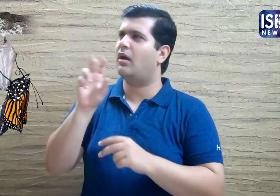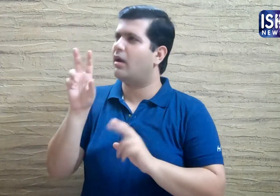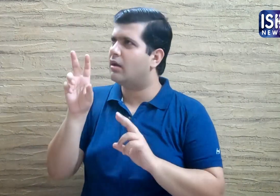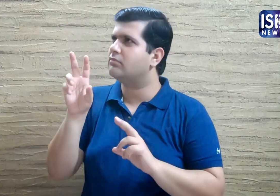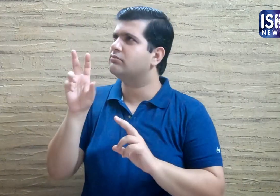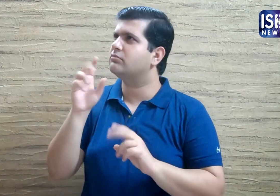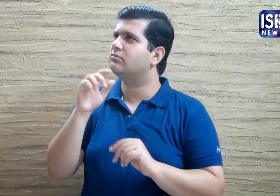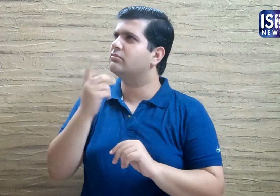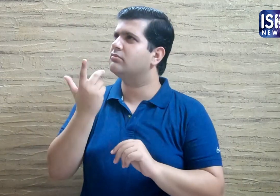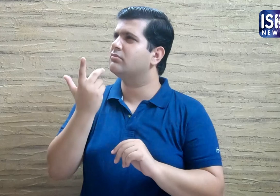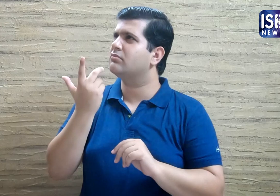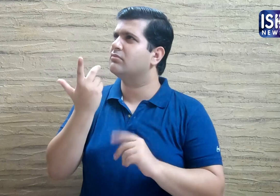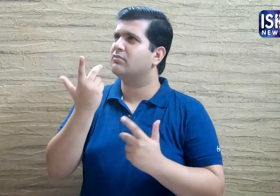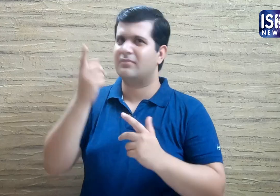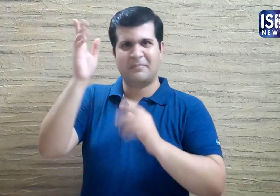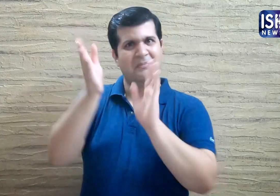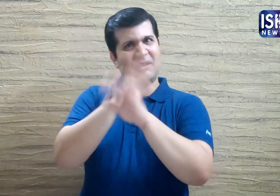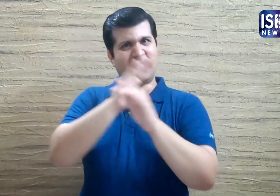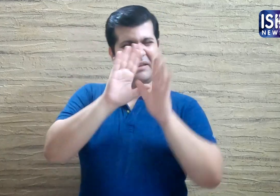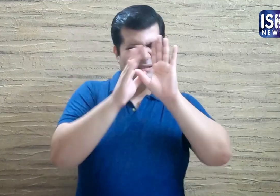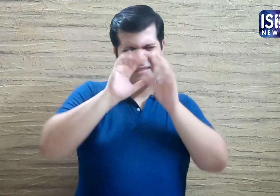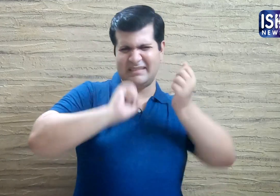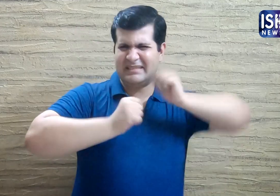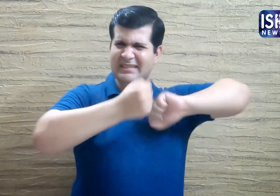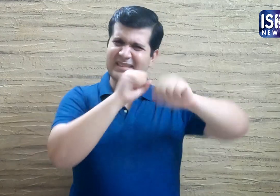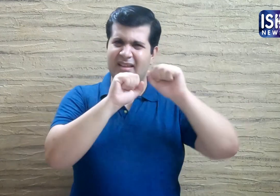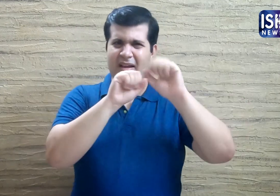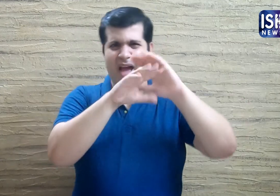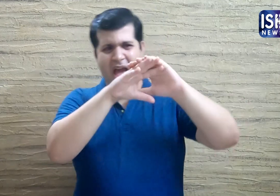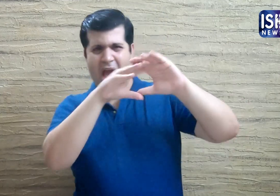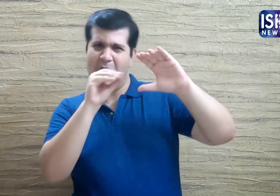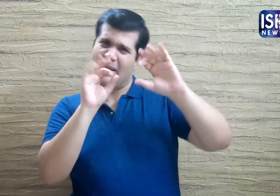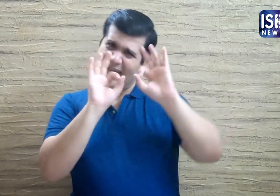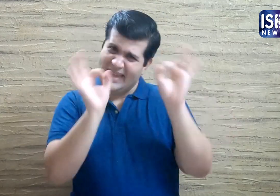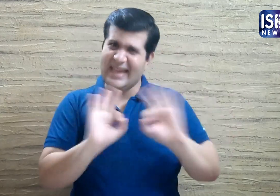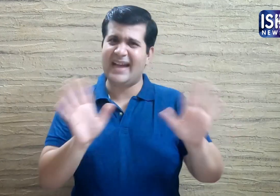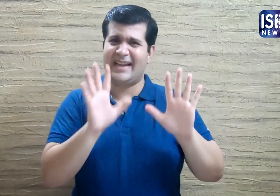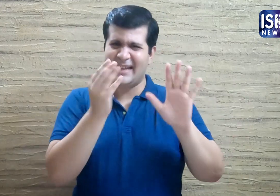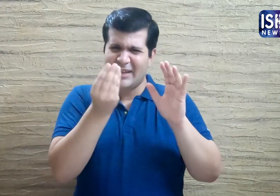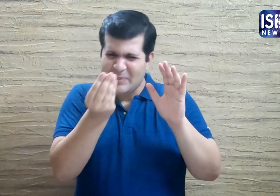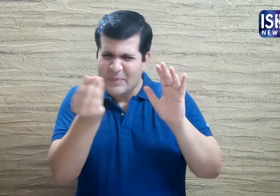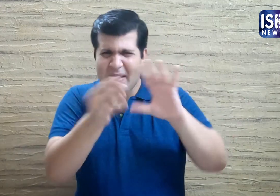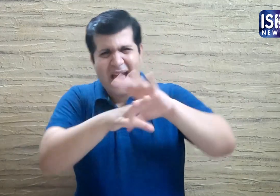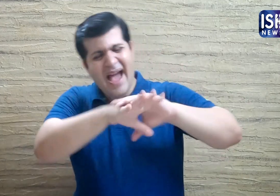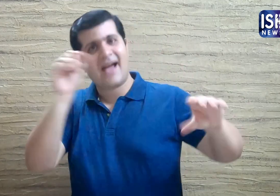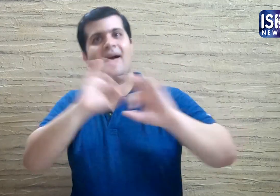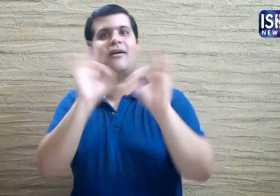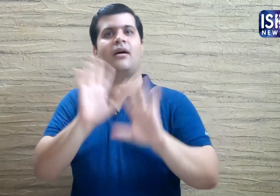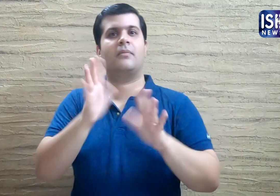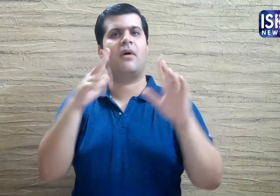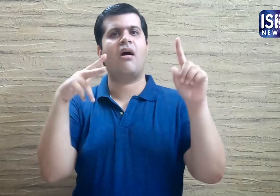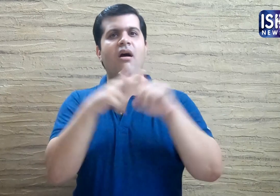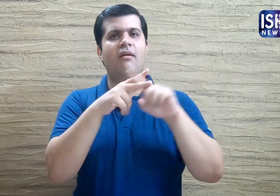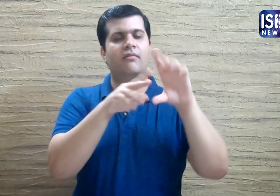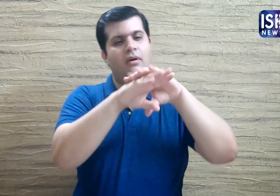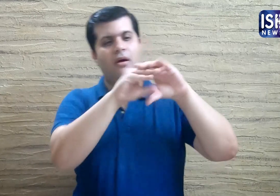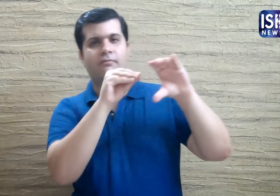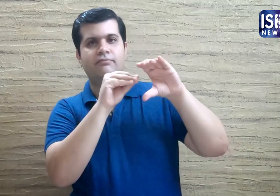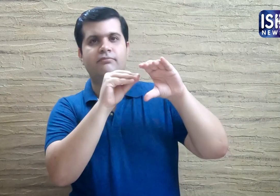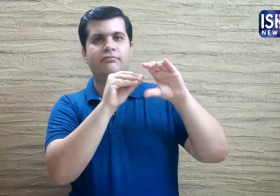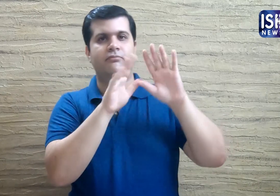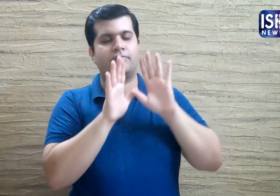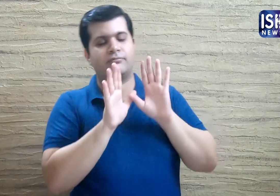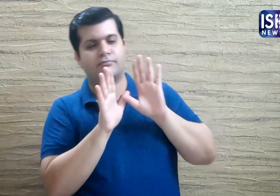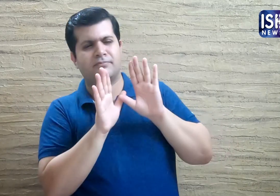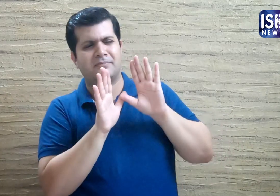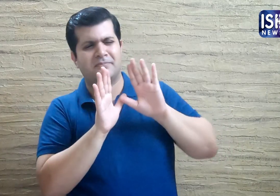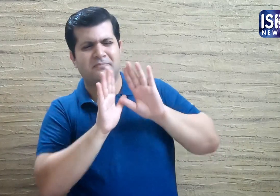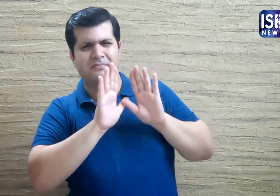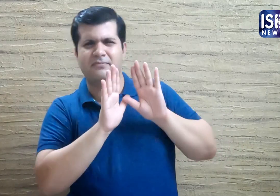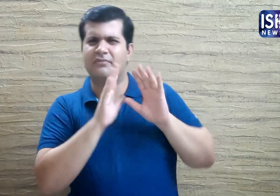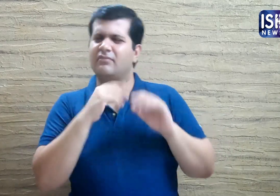The man saw that the butterfly was almost out of the cocoon but got stuck.